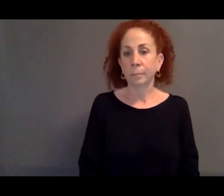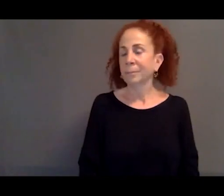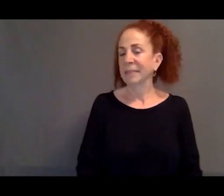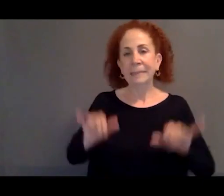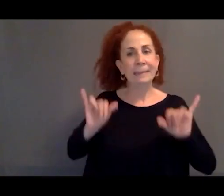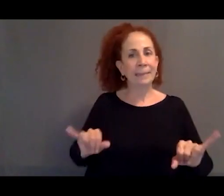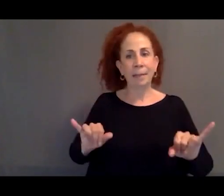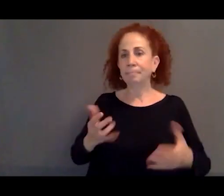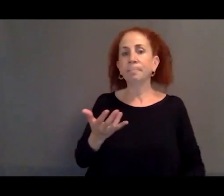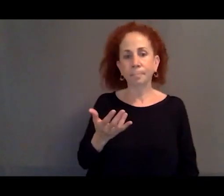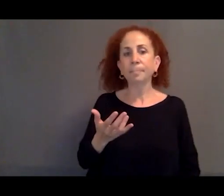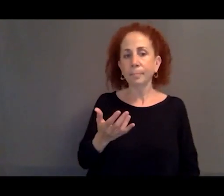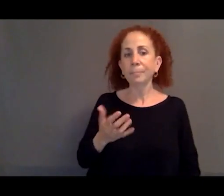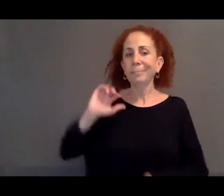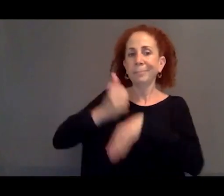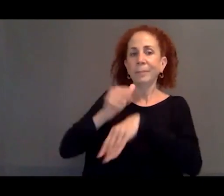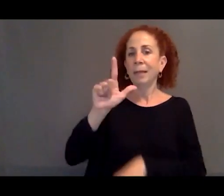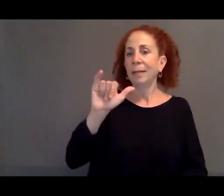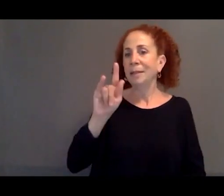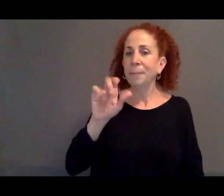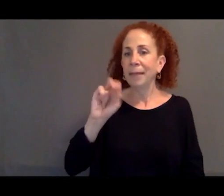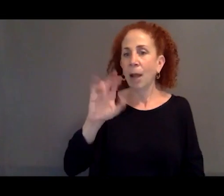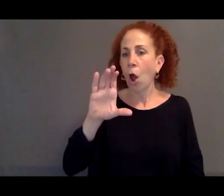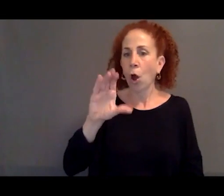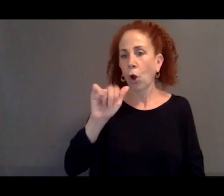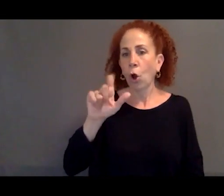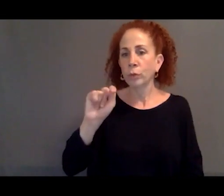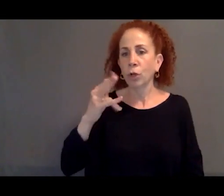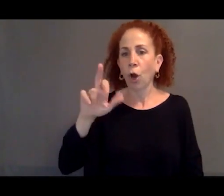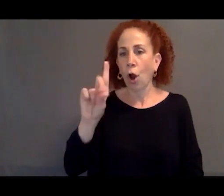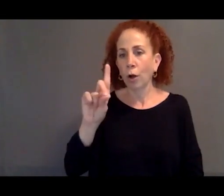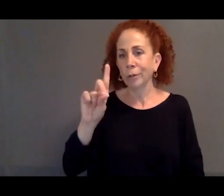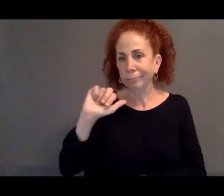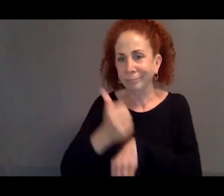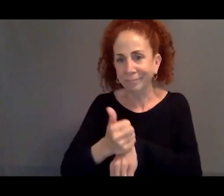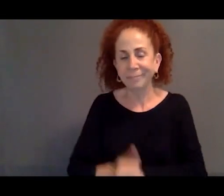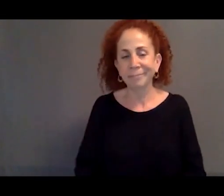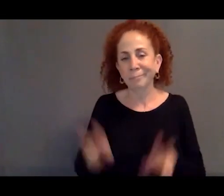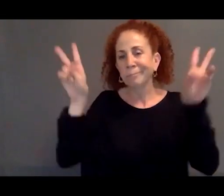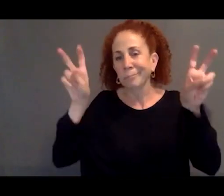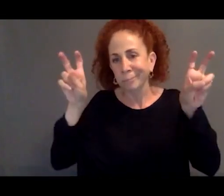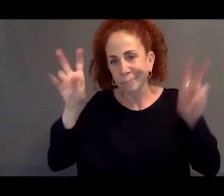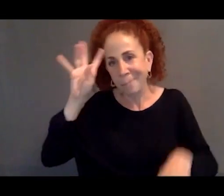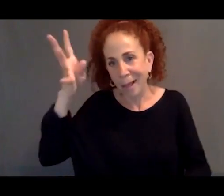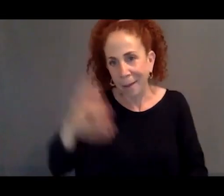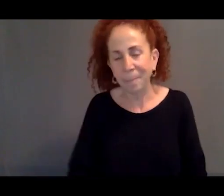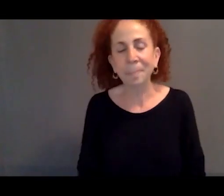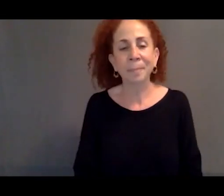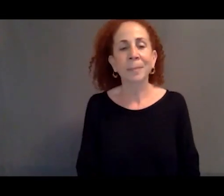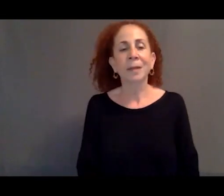and forming what was called the Libyan Coast Guard, which was a purely made up organization,